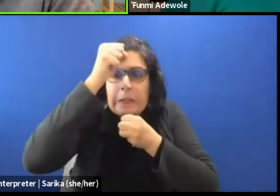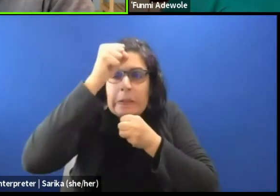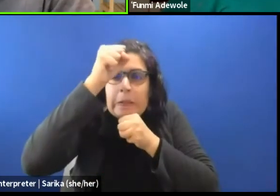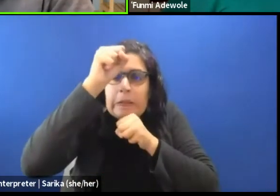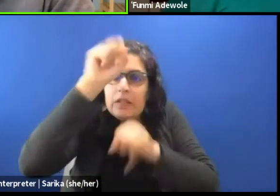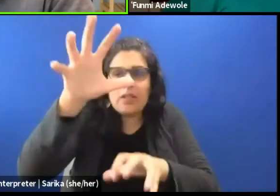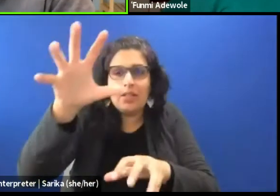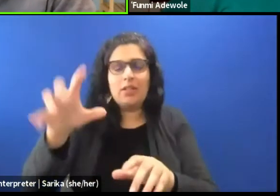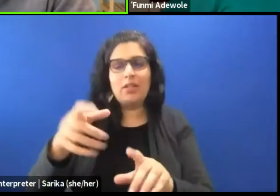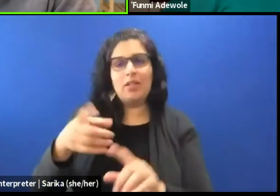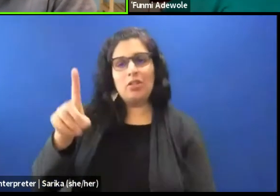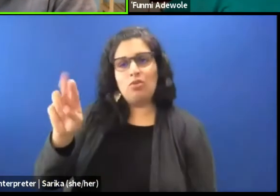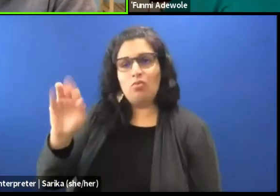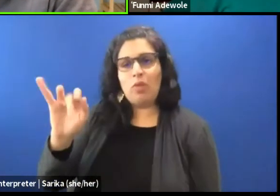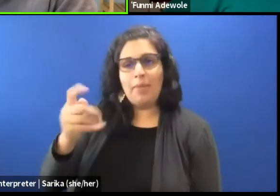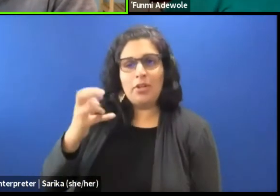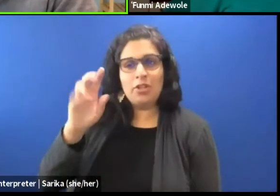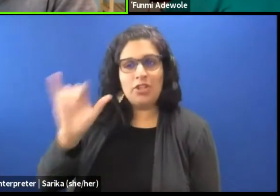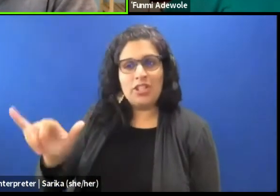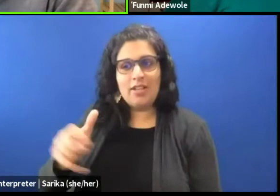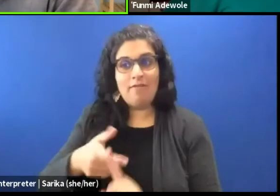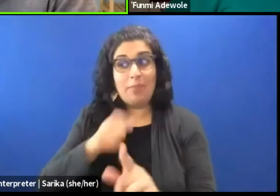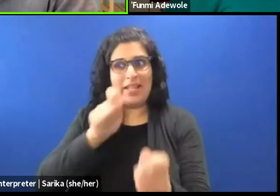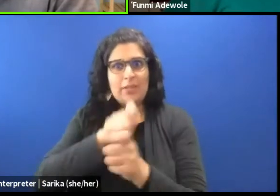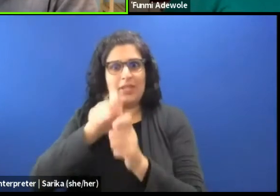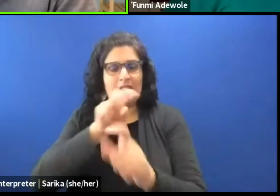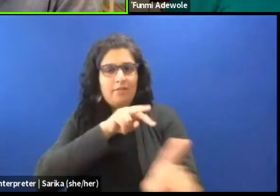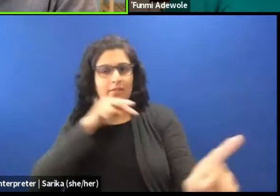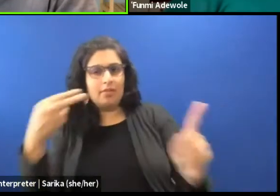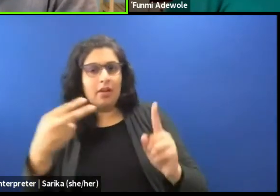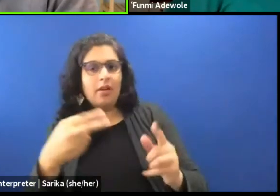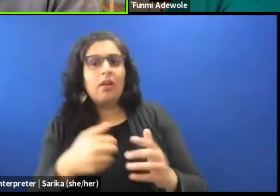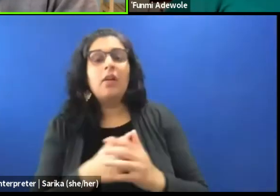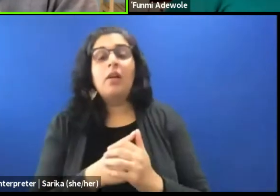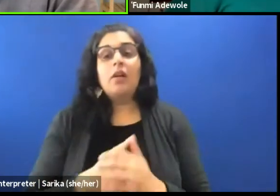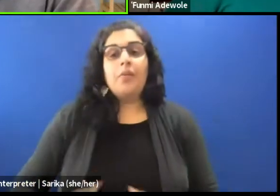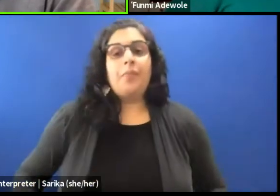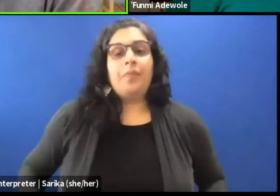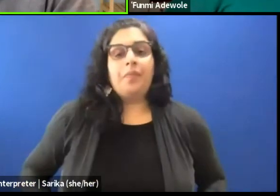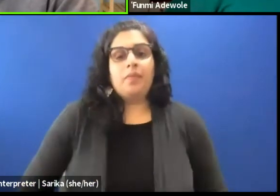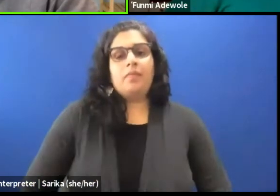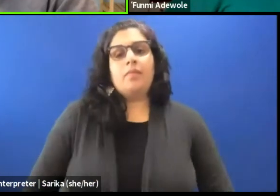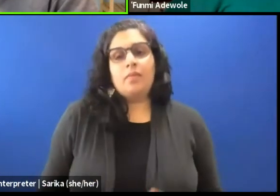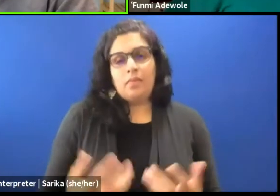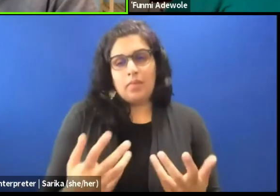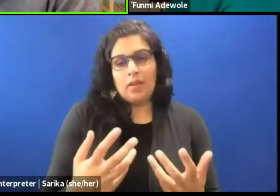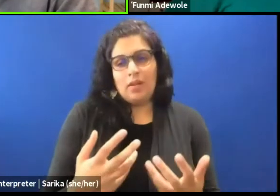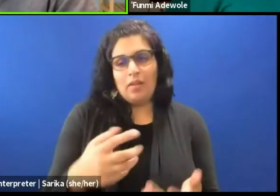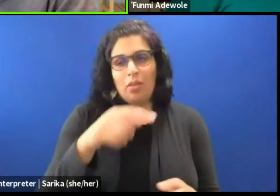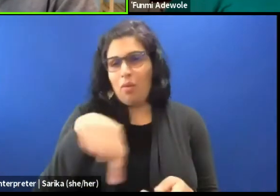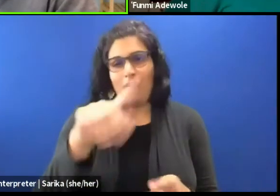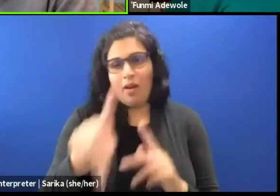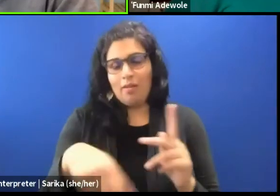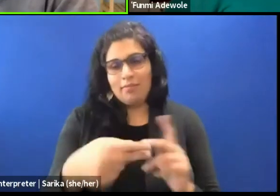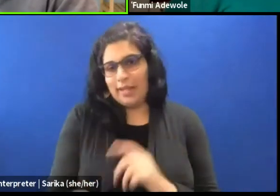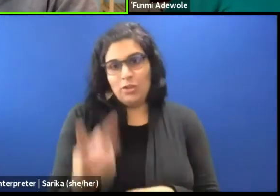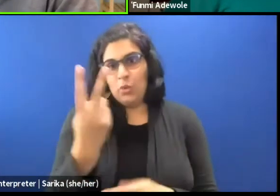from a particular lens. So I think that you know those are kind of few things that I am kinda owning to.